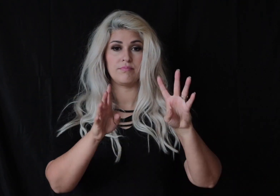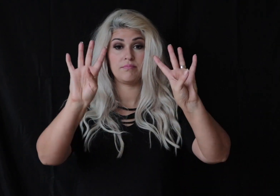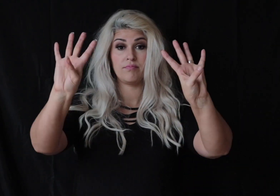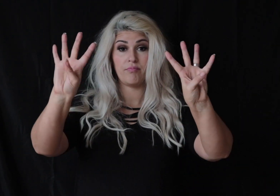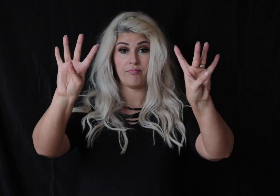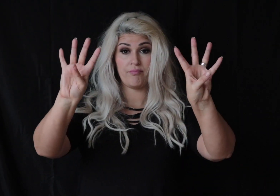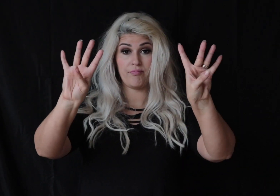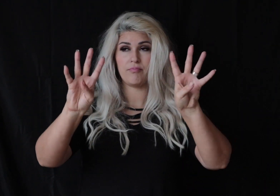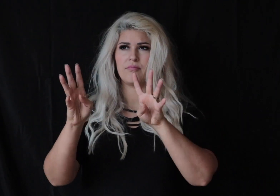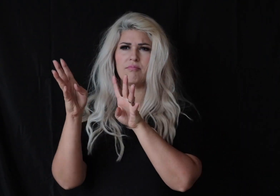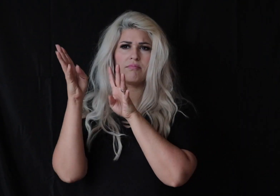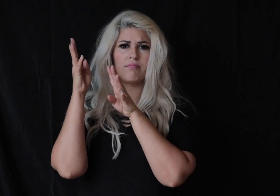Download